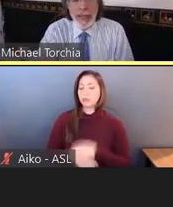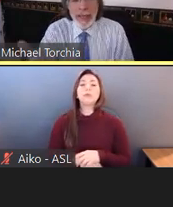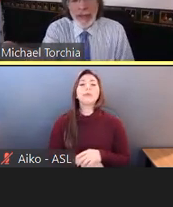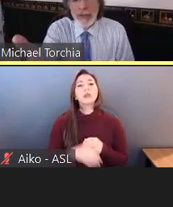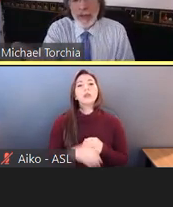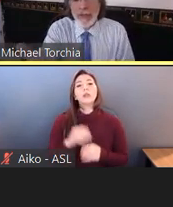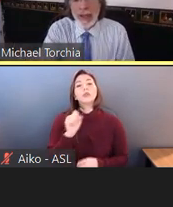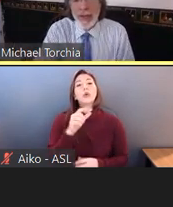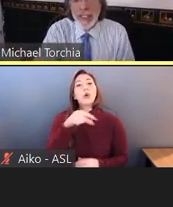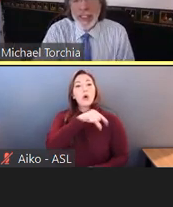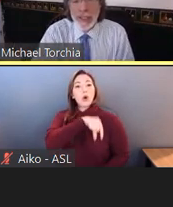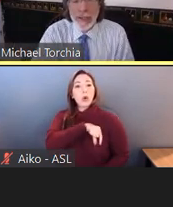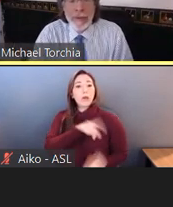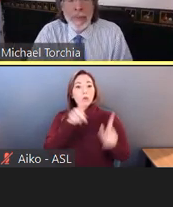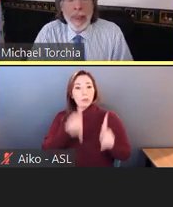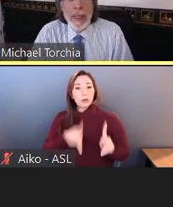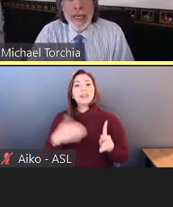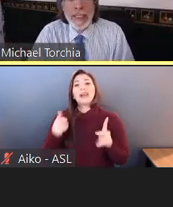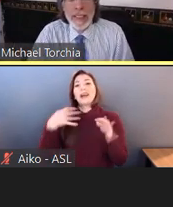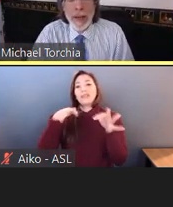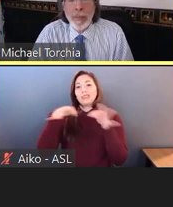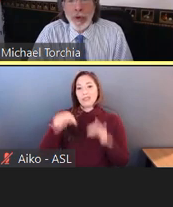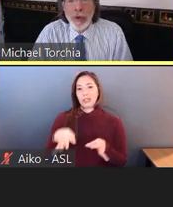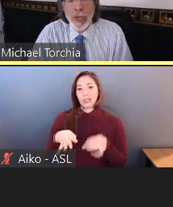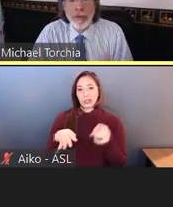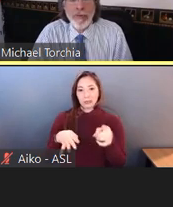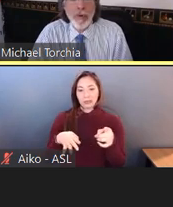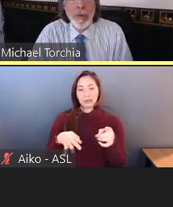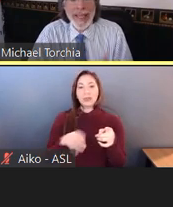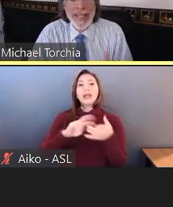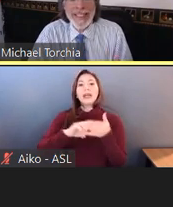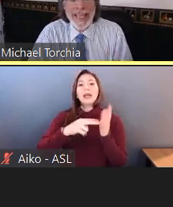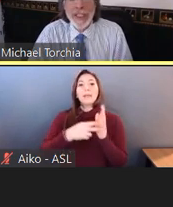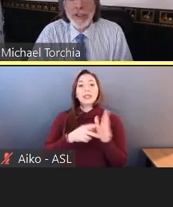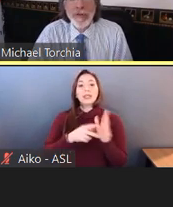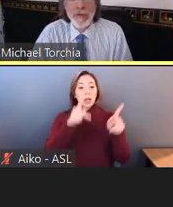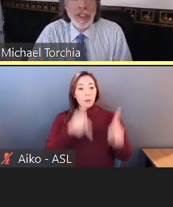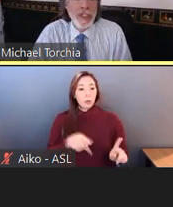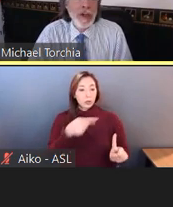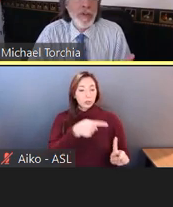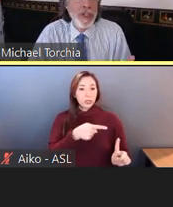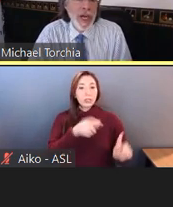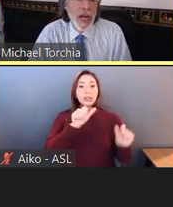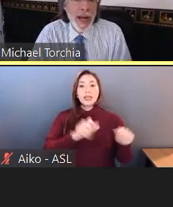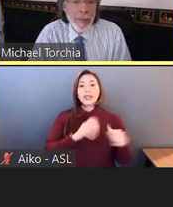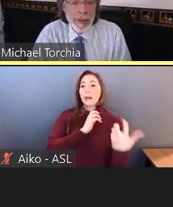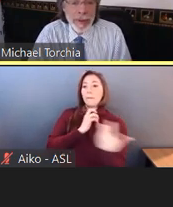is this definition. It's someone who can perform the essential functions of the job--